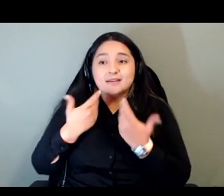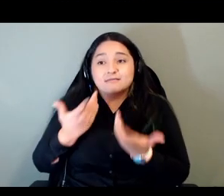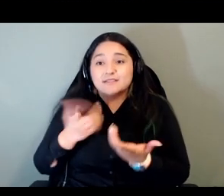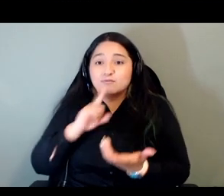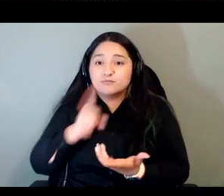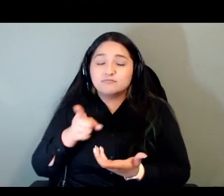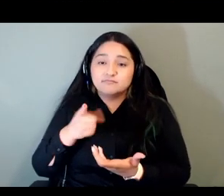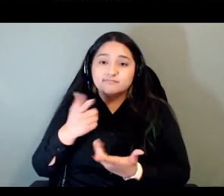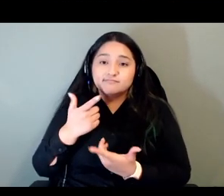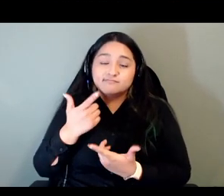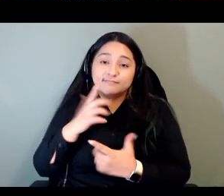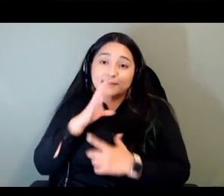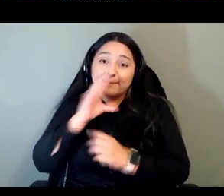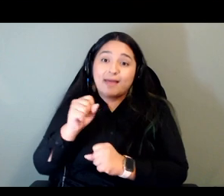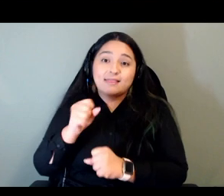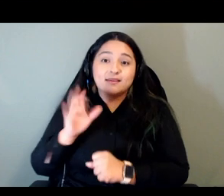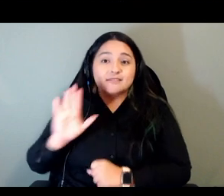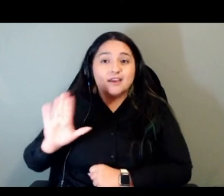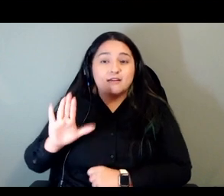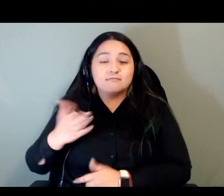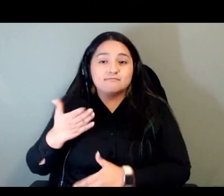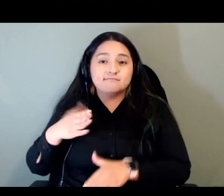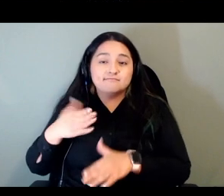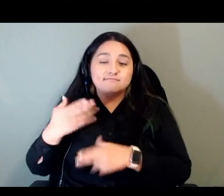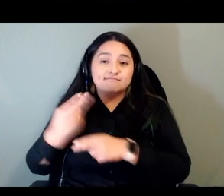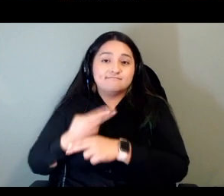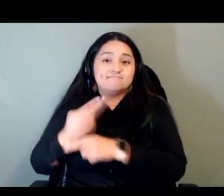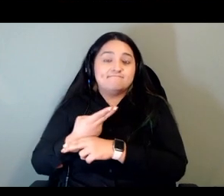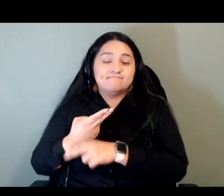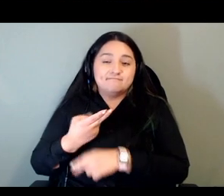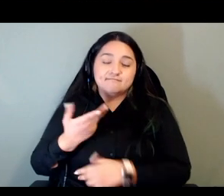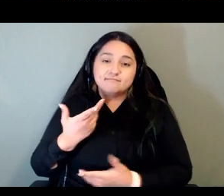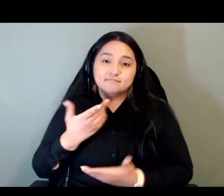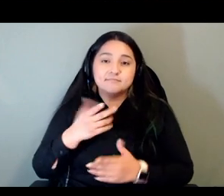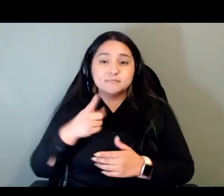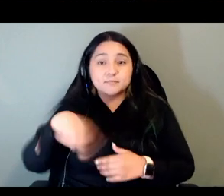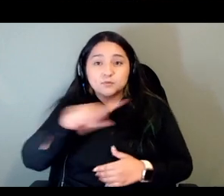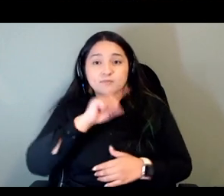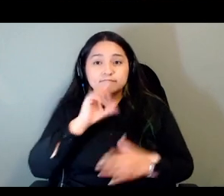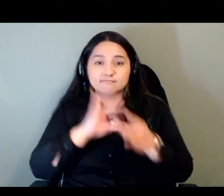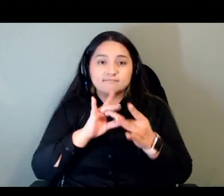everyone has been saying it's just a tool but we felt like not only was there interest